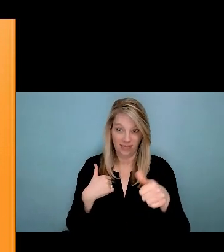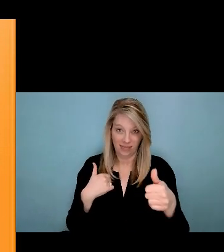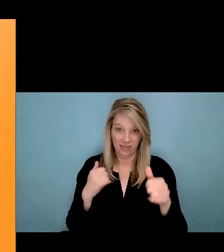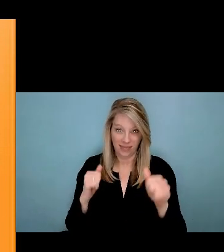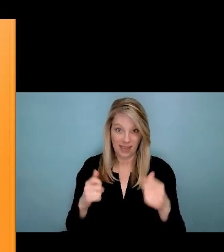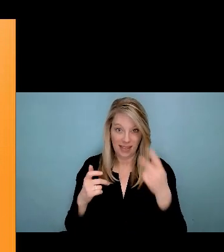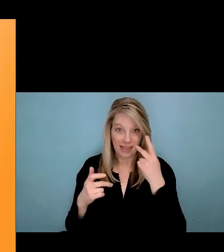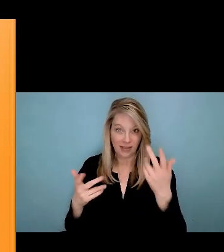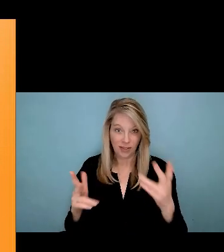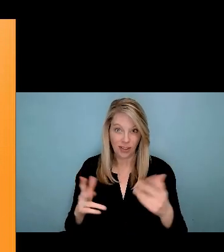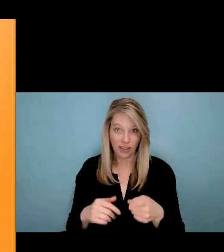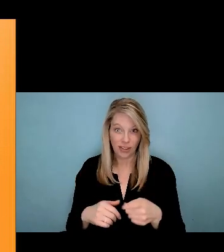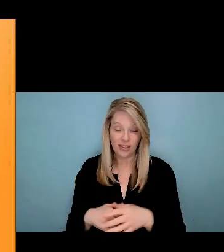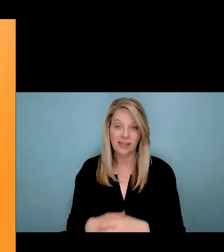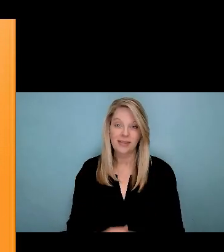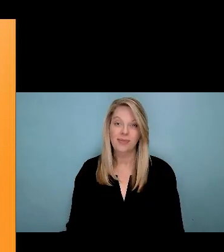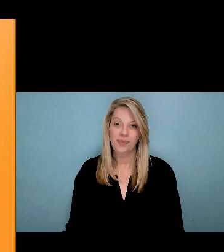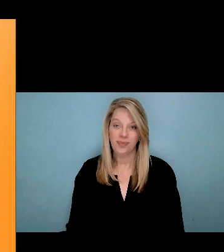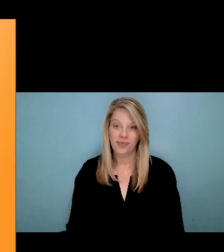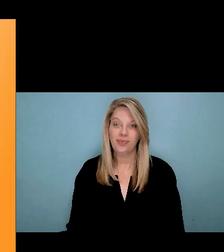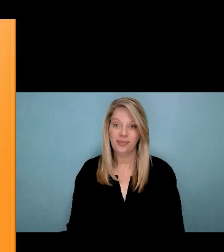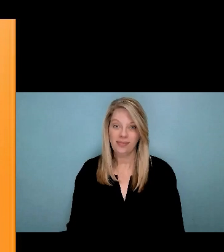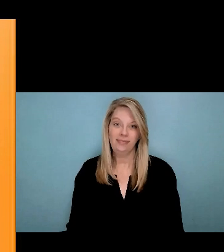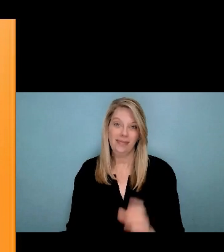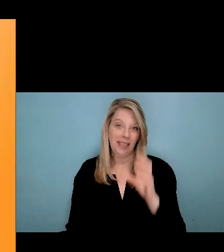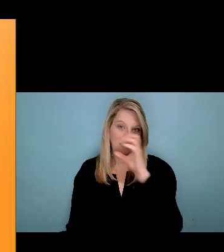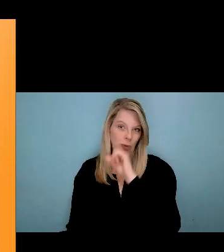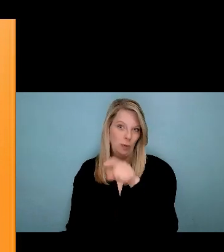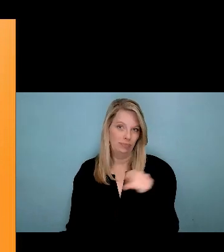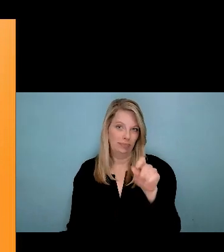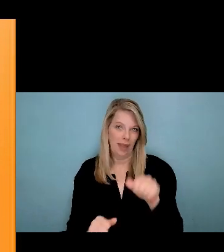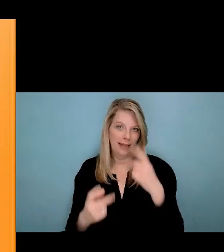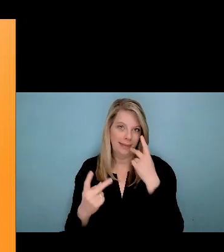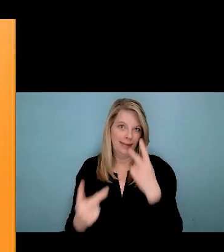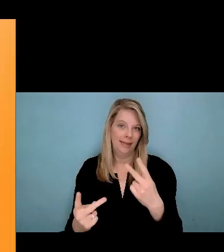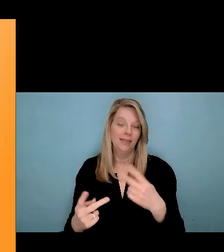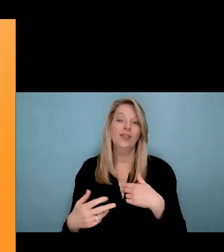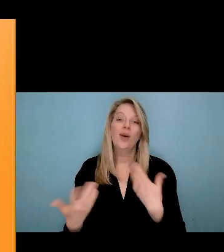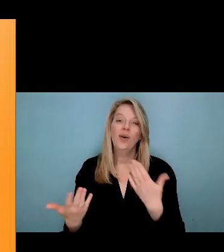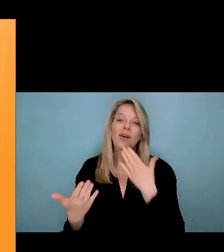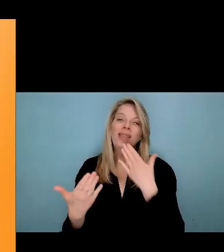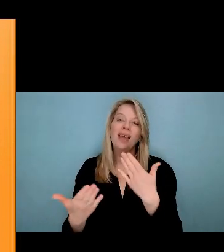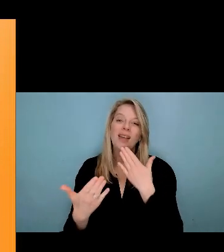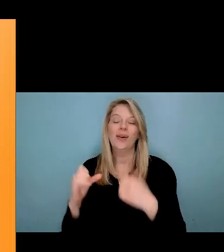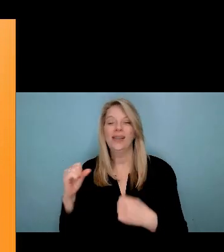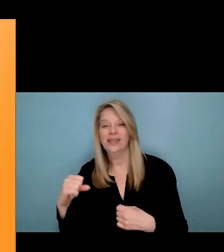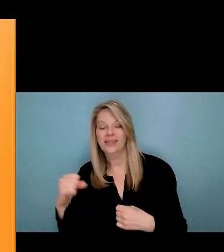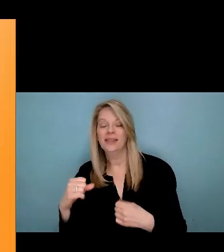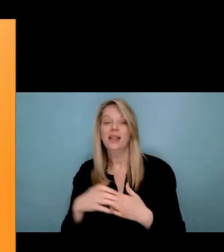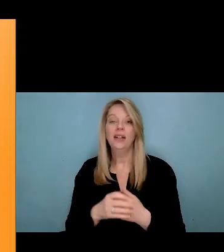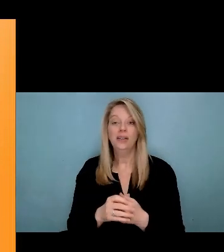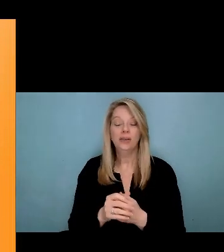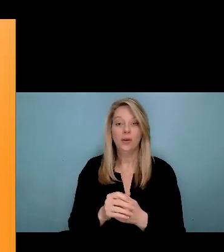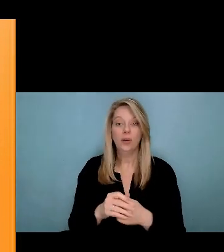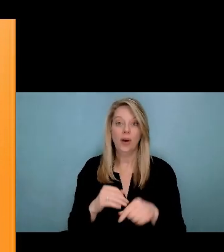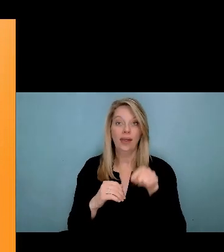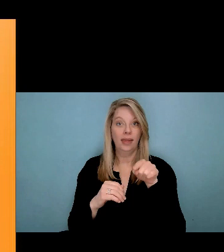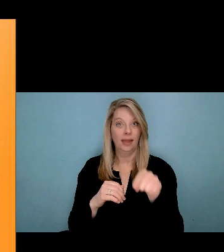Cree Nation up north and I received that. New name as I moved into a grandparent so